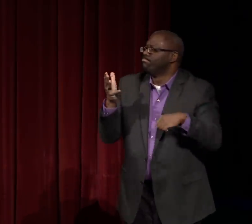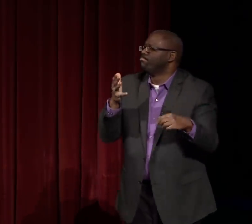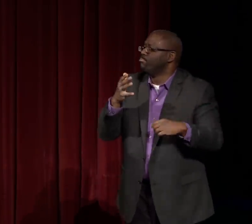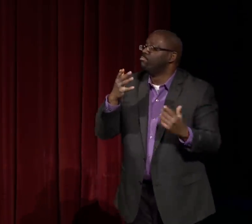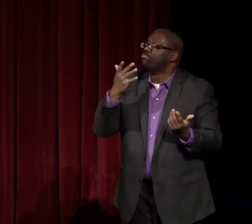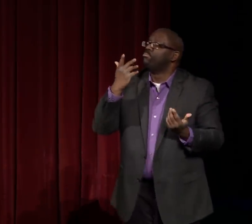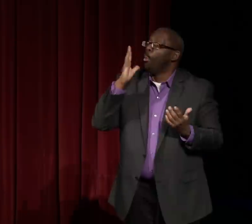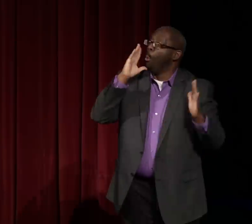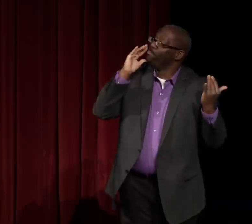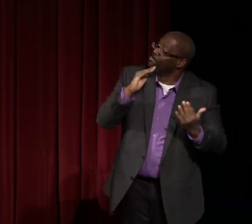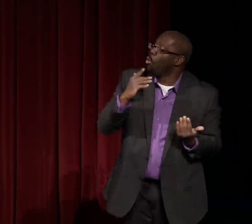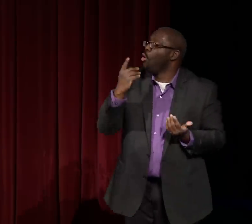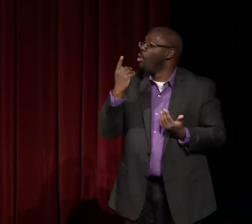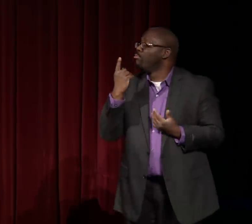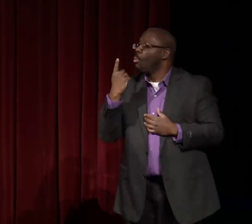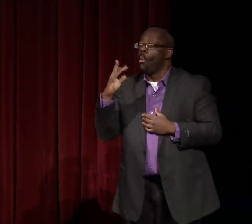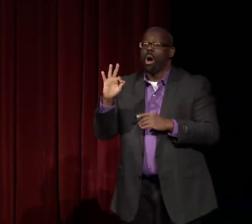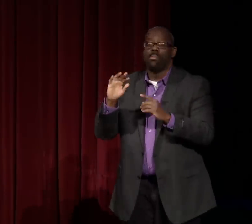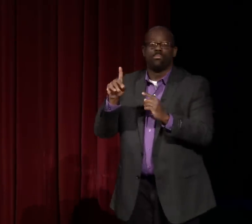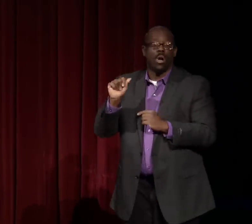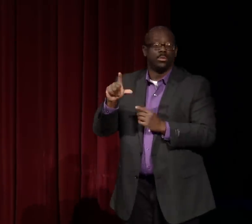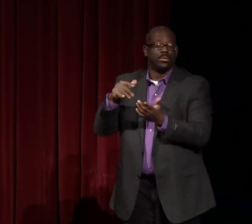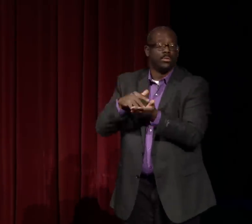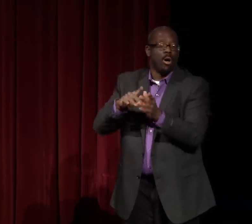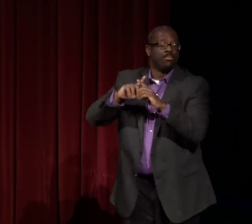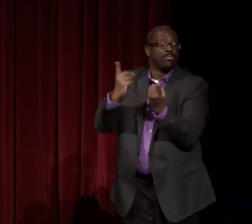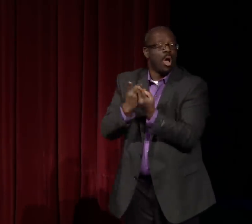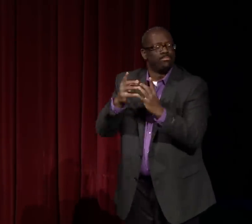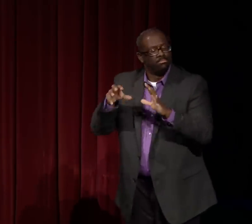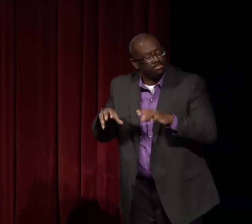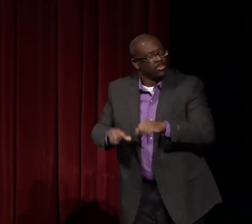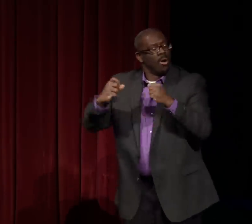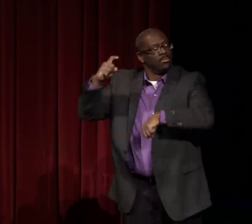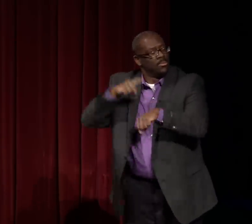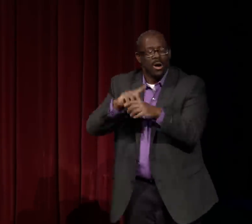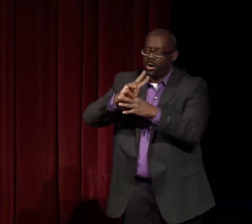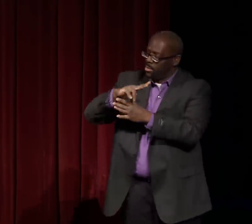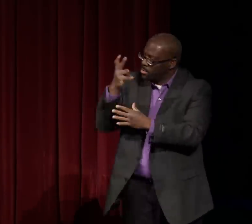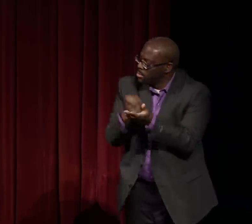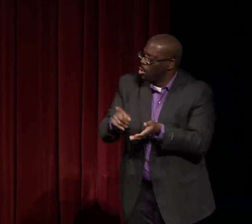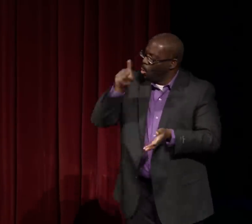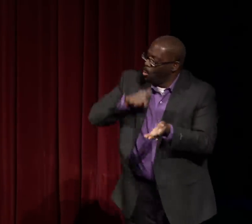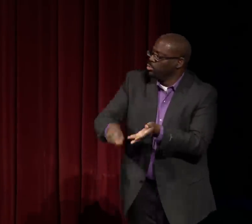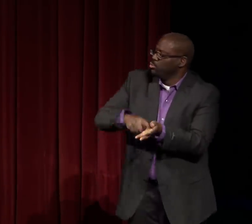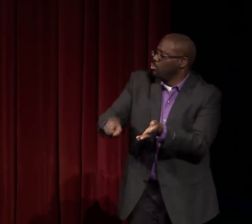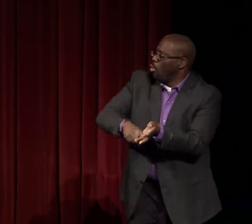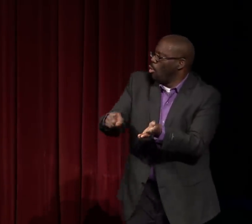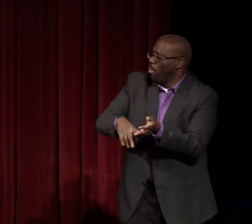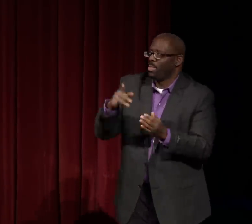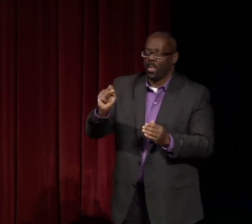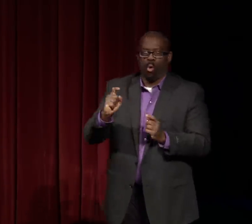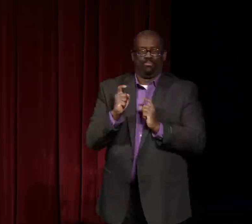and be able to glean this information that I have here. And I want to do more than just a superficial search of that.